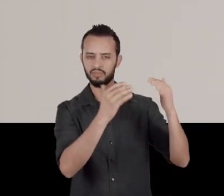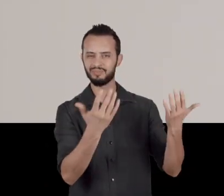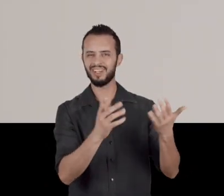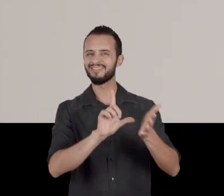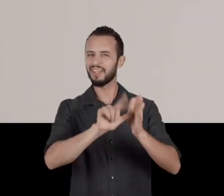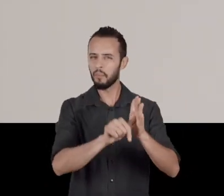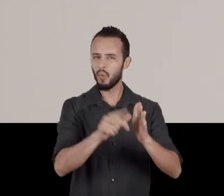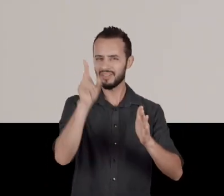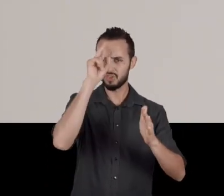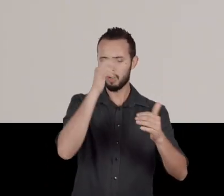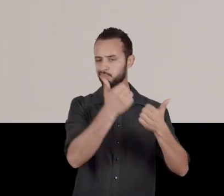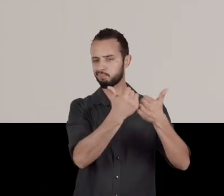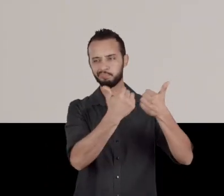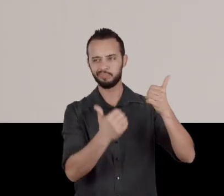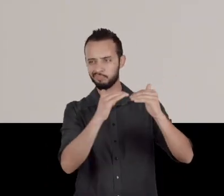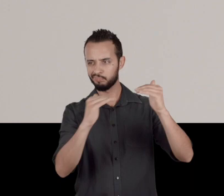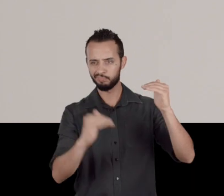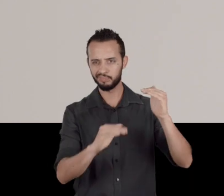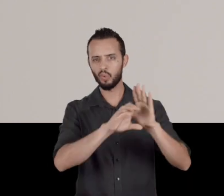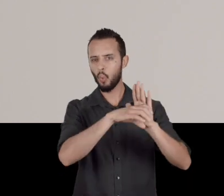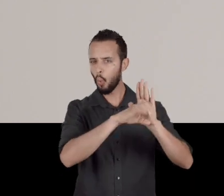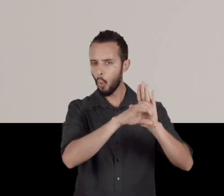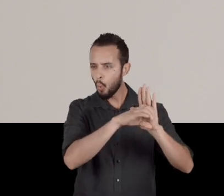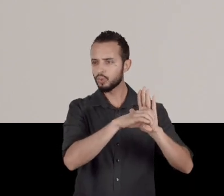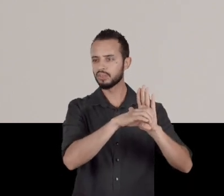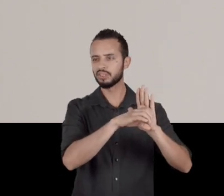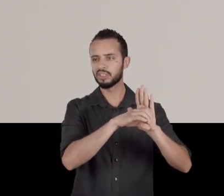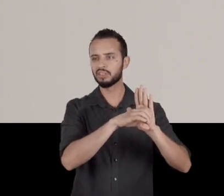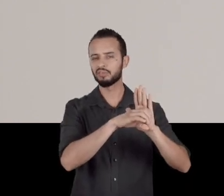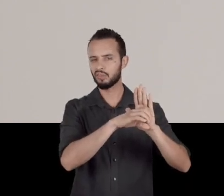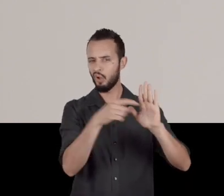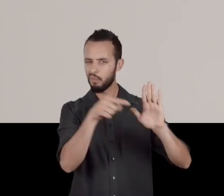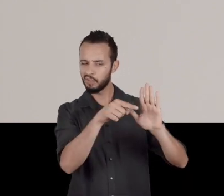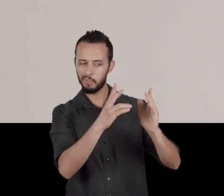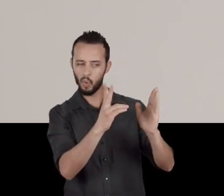because eventually it becomes clear that Indians are not quite that figure.